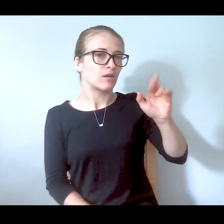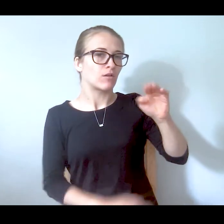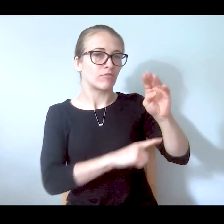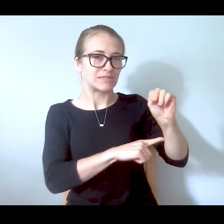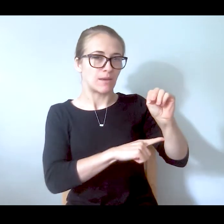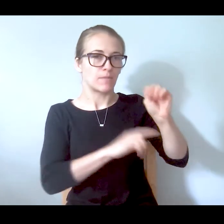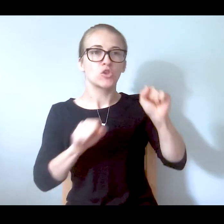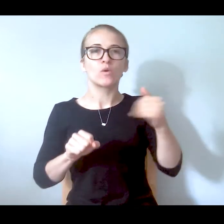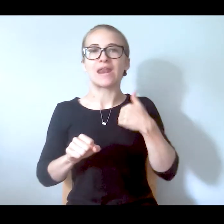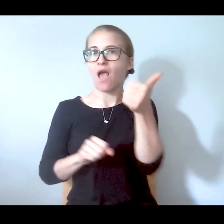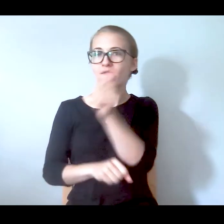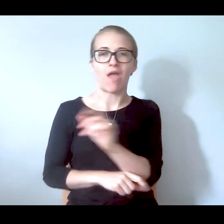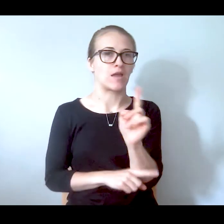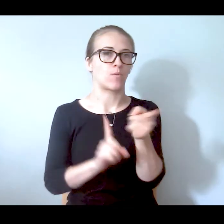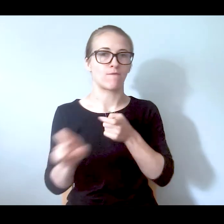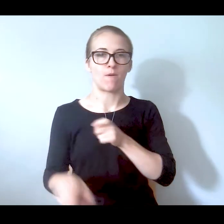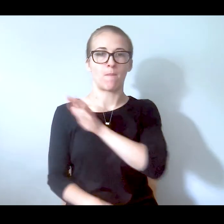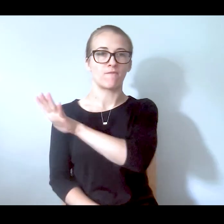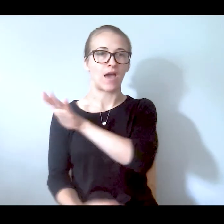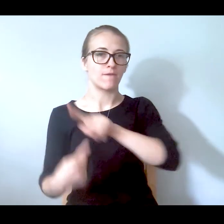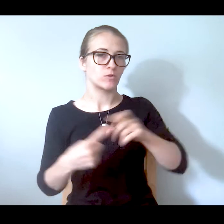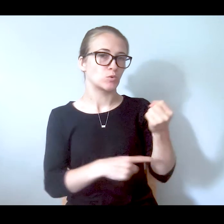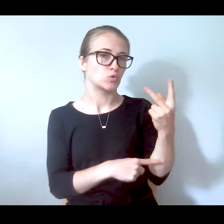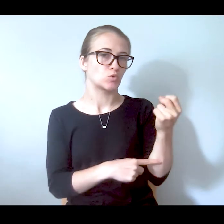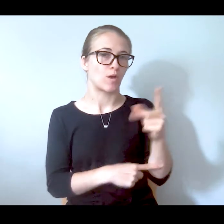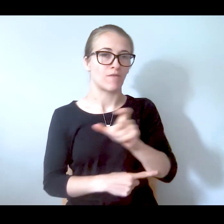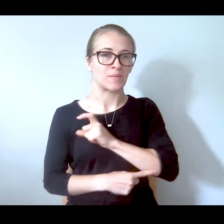policy. And you could have anywhere from 5-12